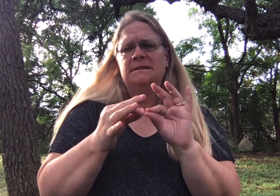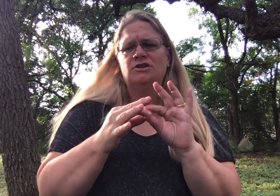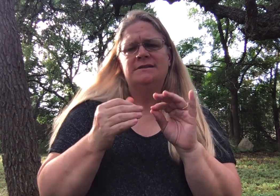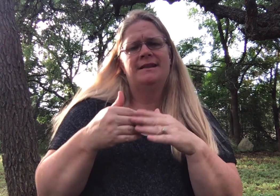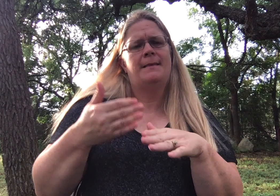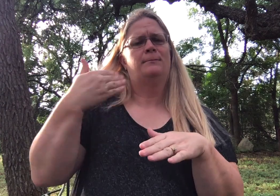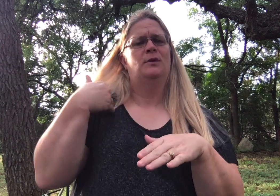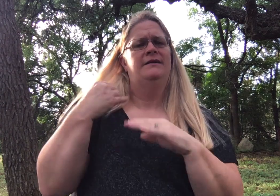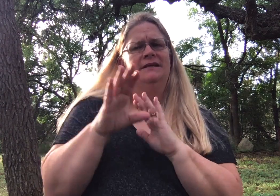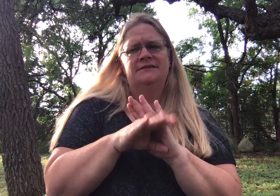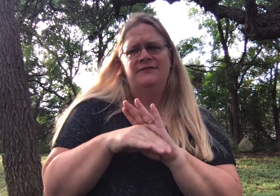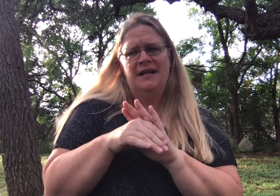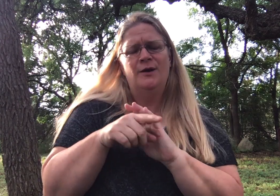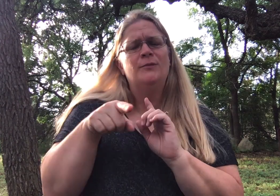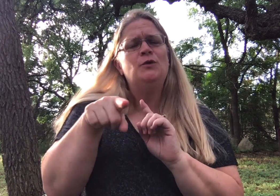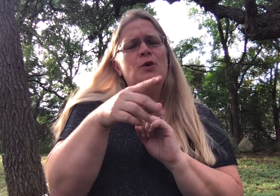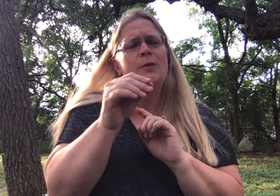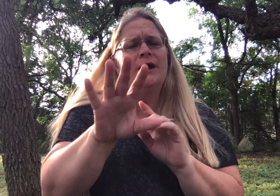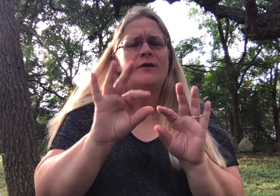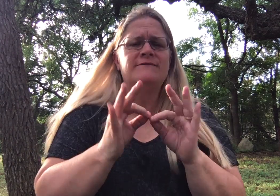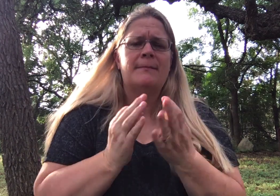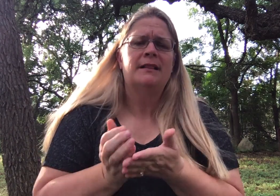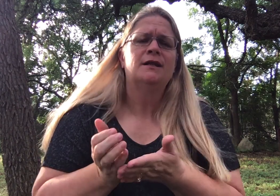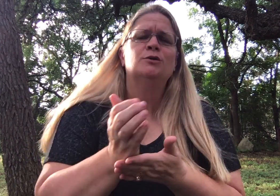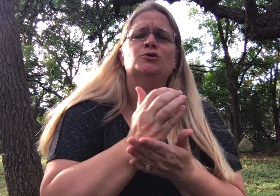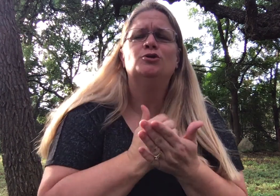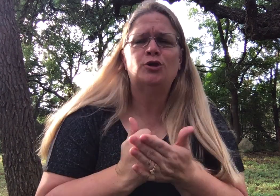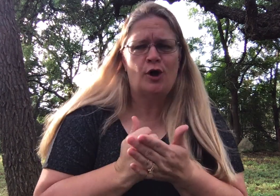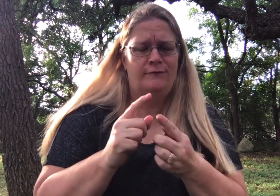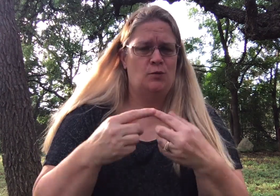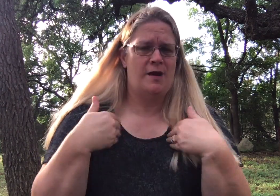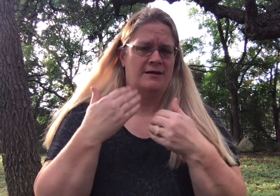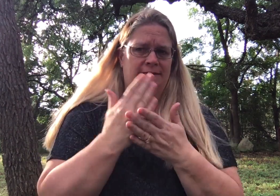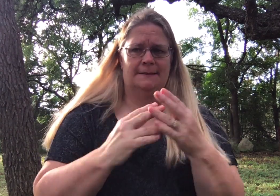As I mentioned in the previous video, you and your family deserve